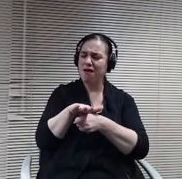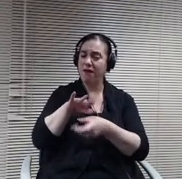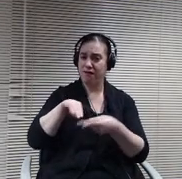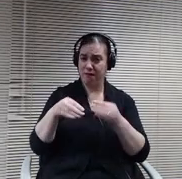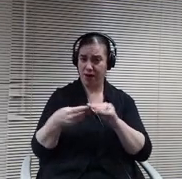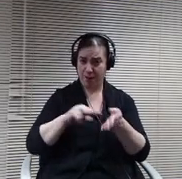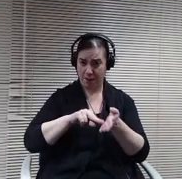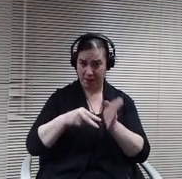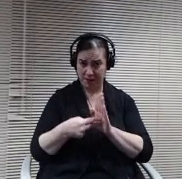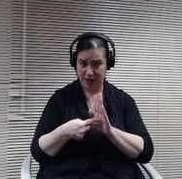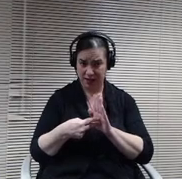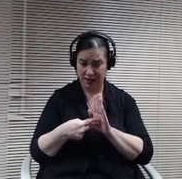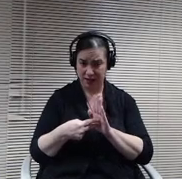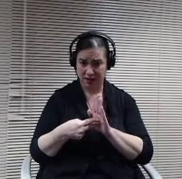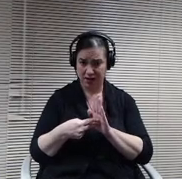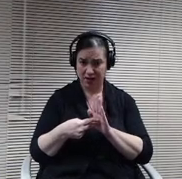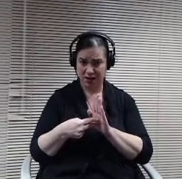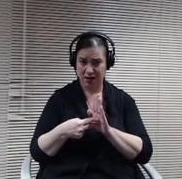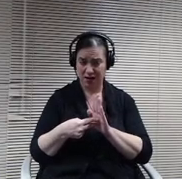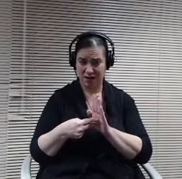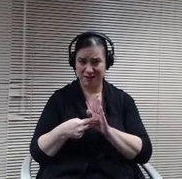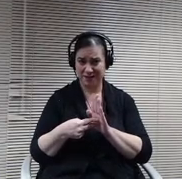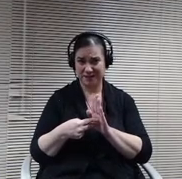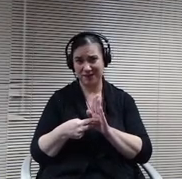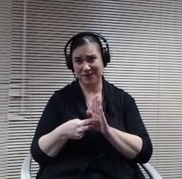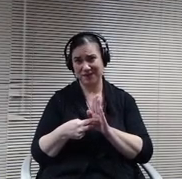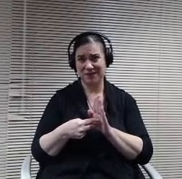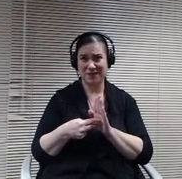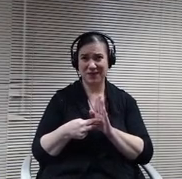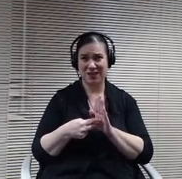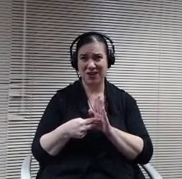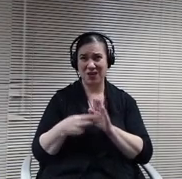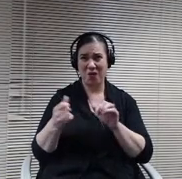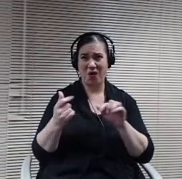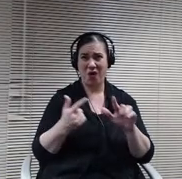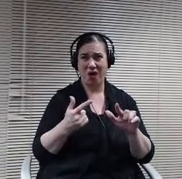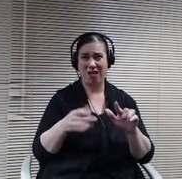half, so we get half of the students in one day and half